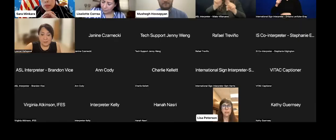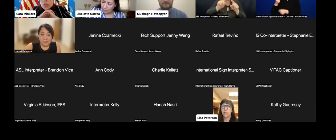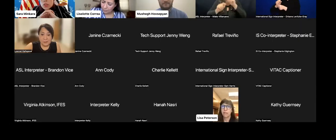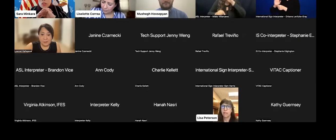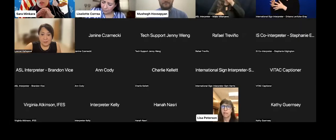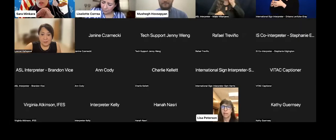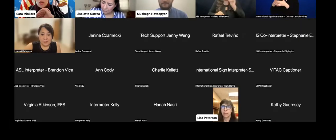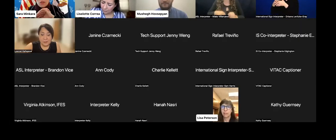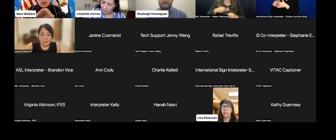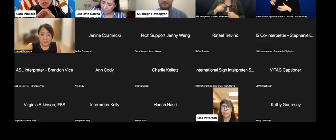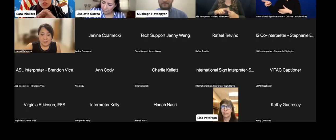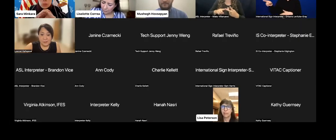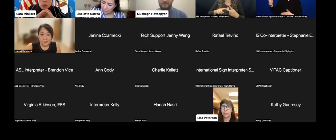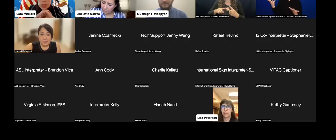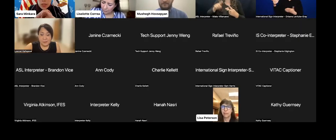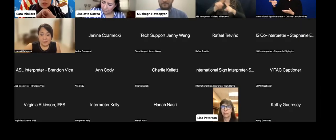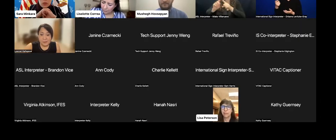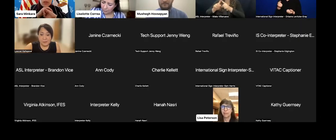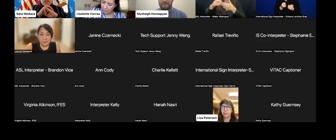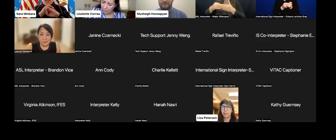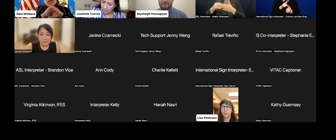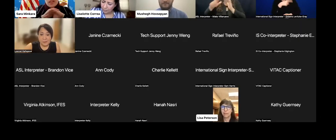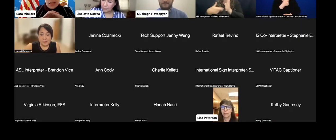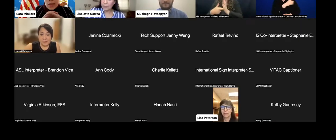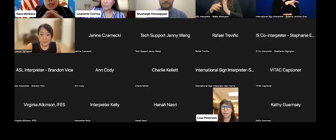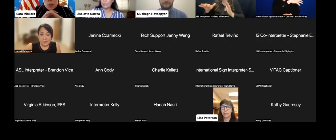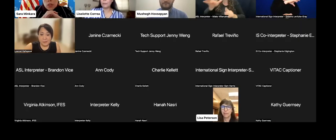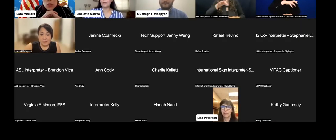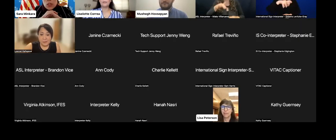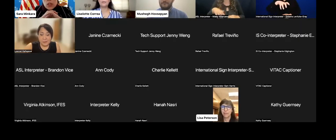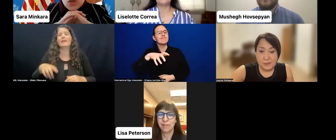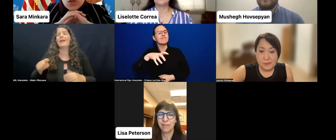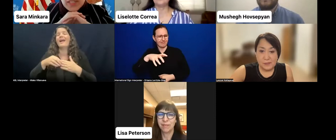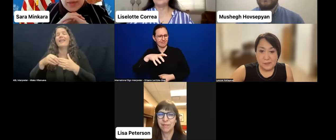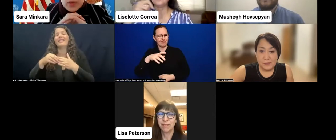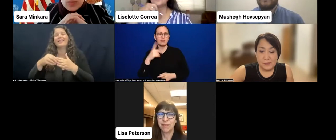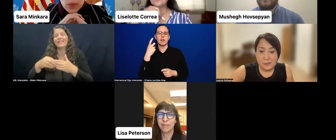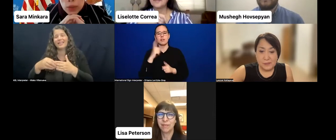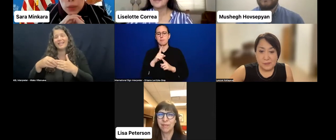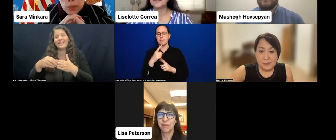served in a lot of different leadership roles, including leading the Democracy and Human Rights Labor Bureau.